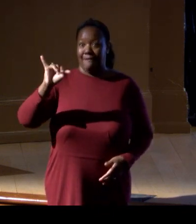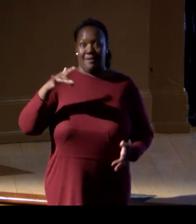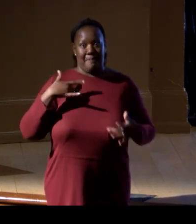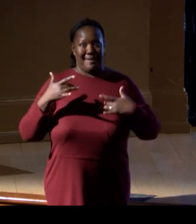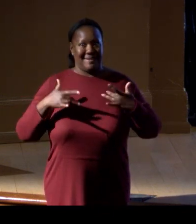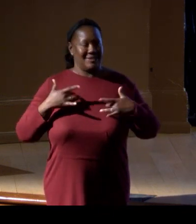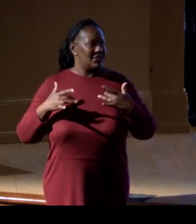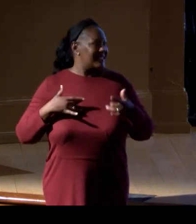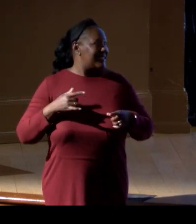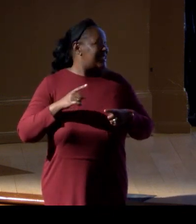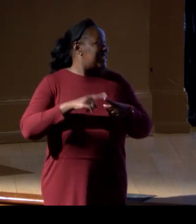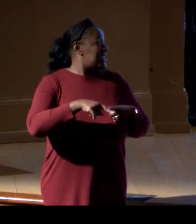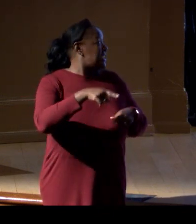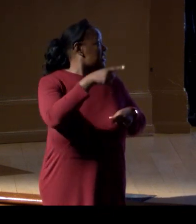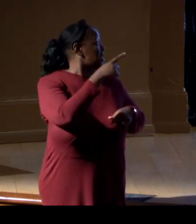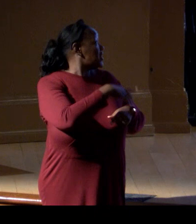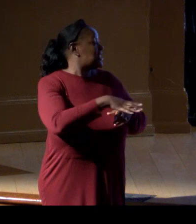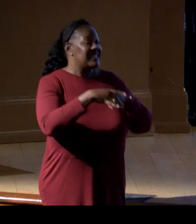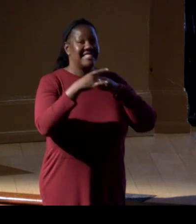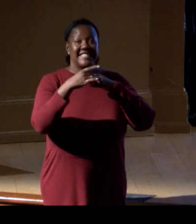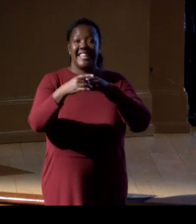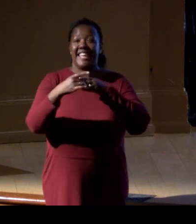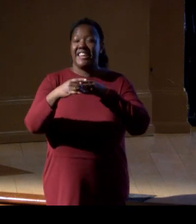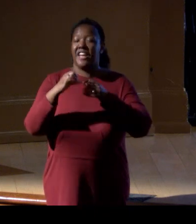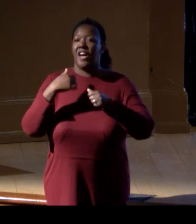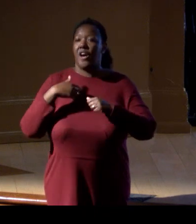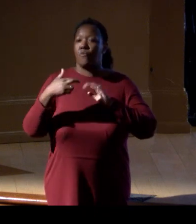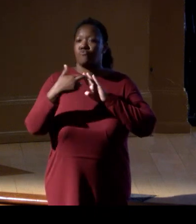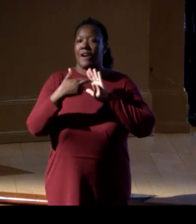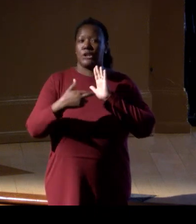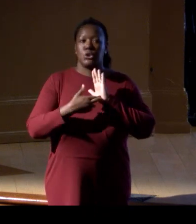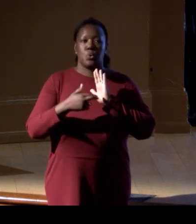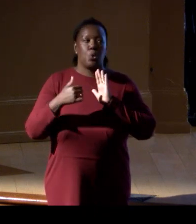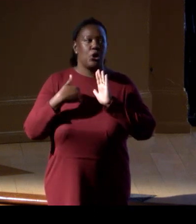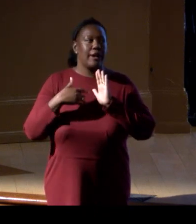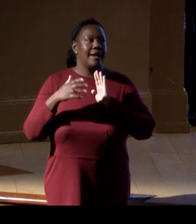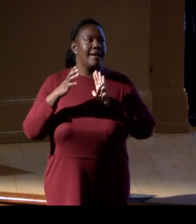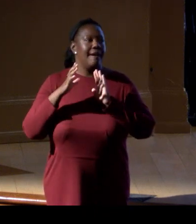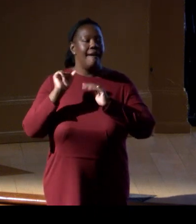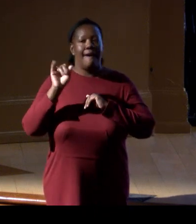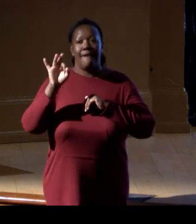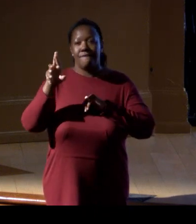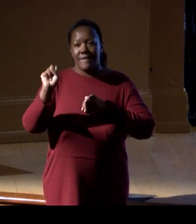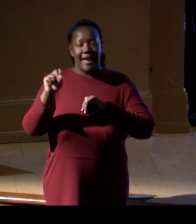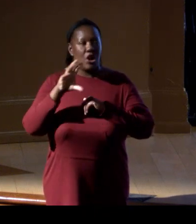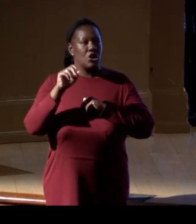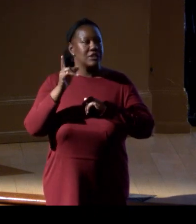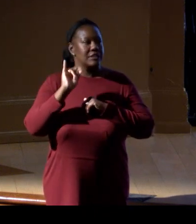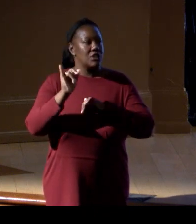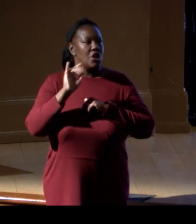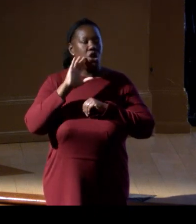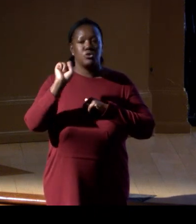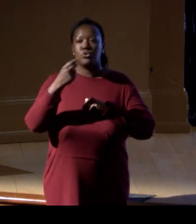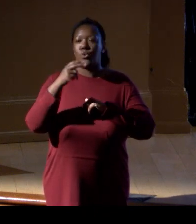You're head of regulatory affairs for the Offshore Powers America and also Shell's officer for the wind portfolio of Americas, right? Very good, there you go.